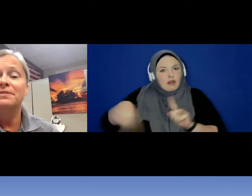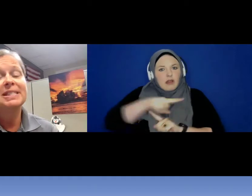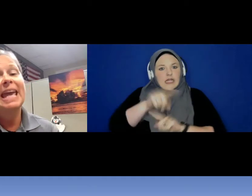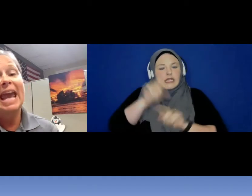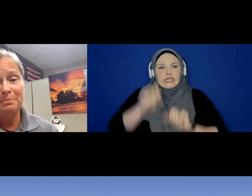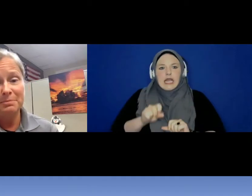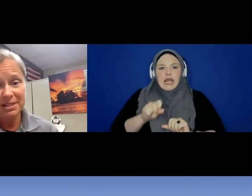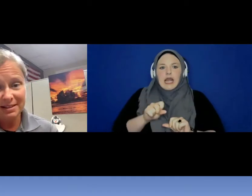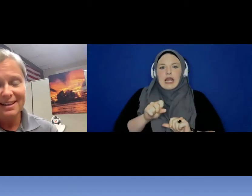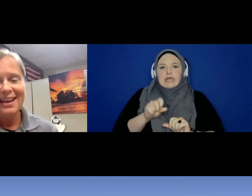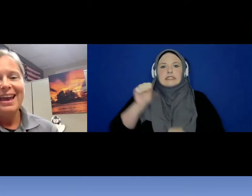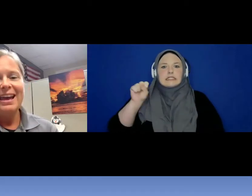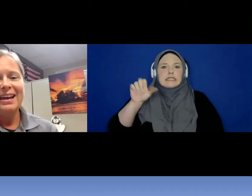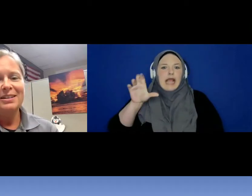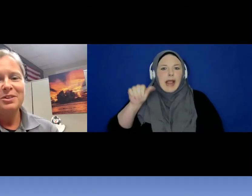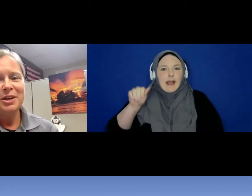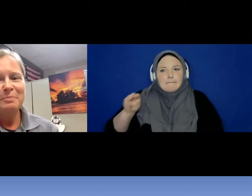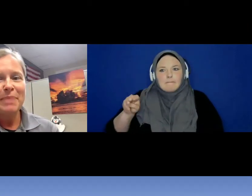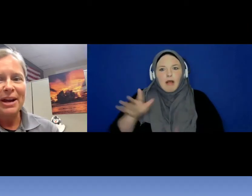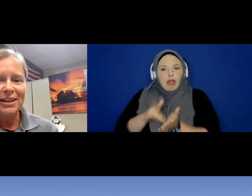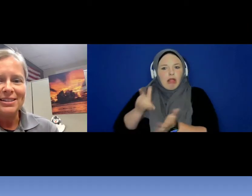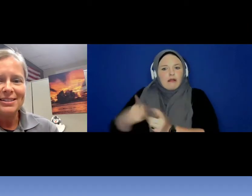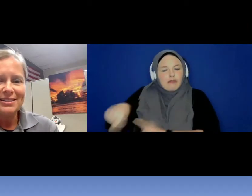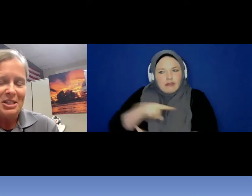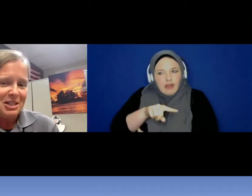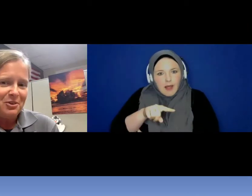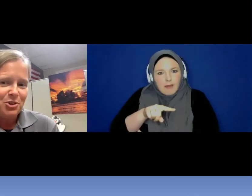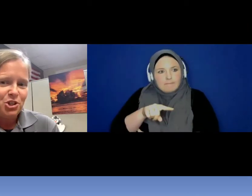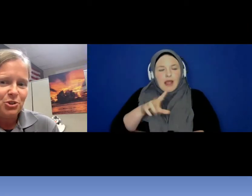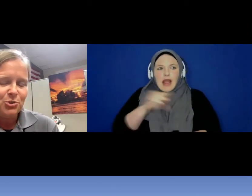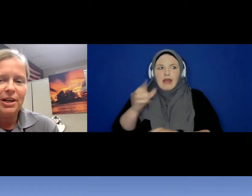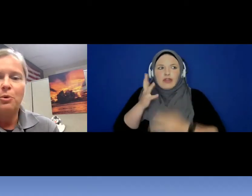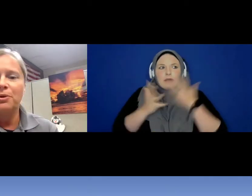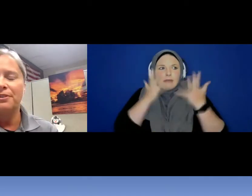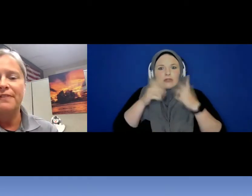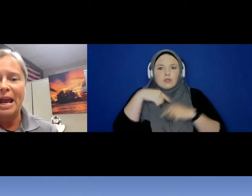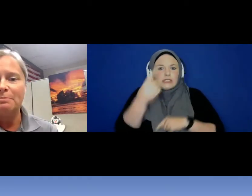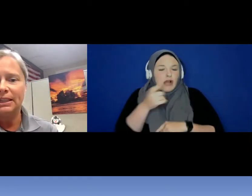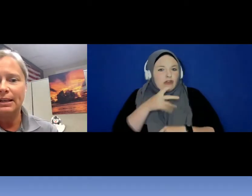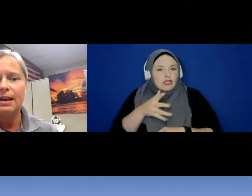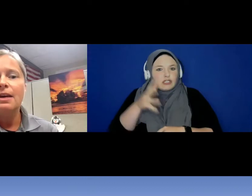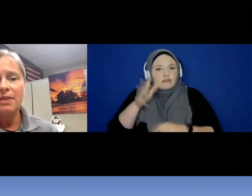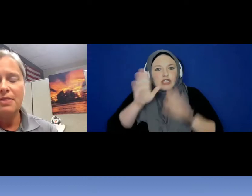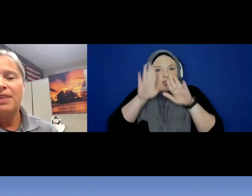scams and they are embarrassed to tell their children or family that